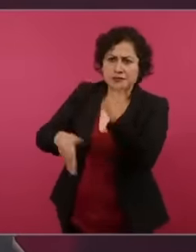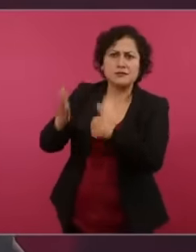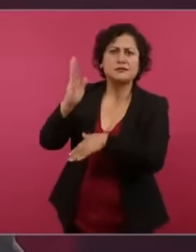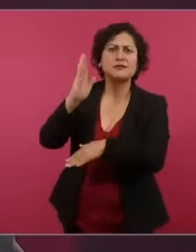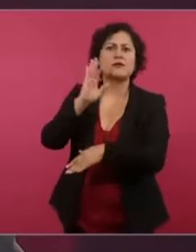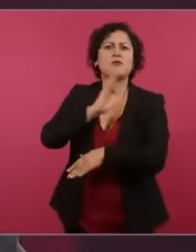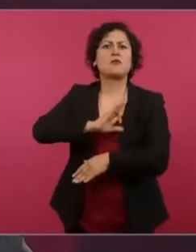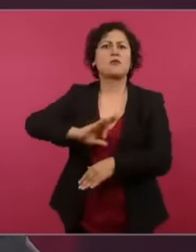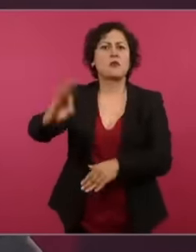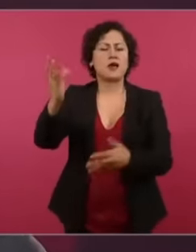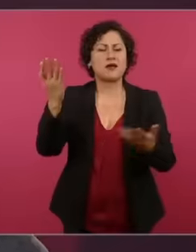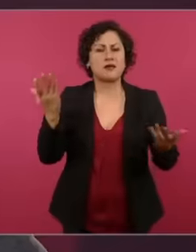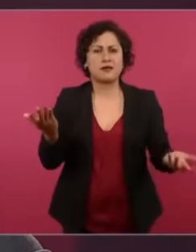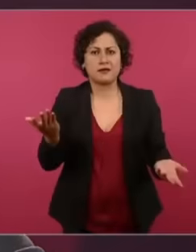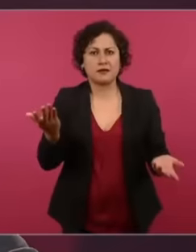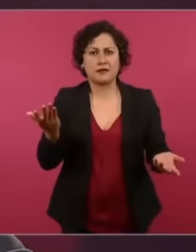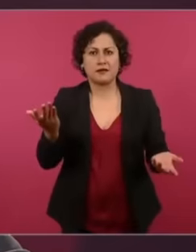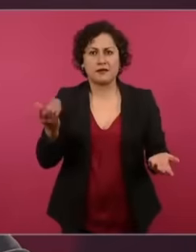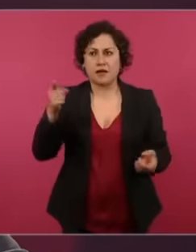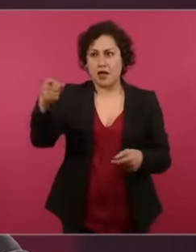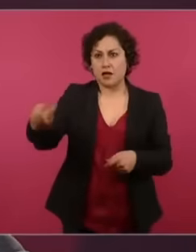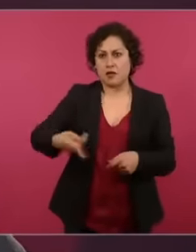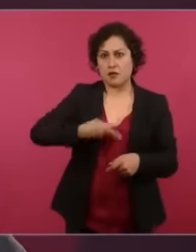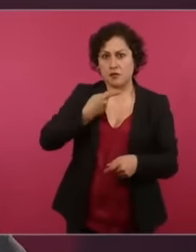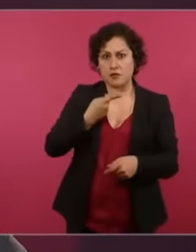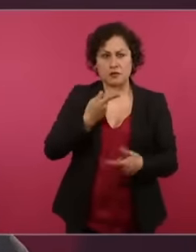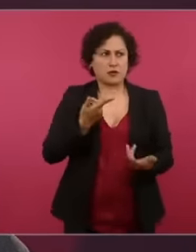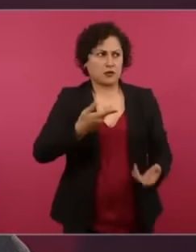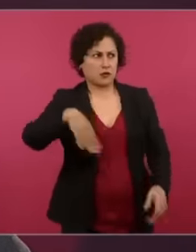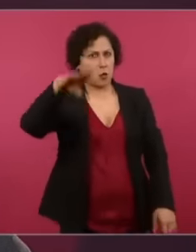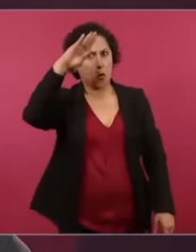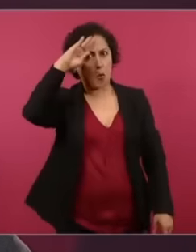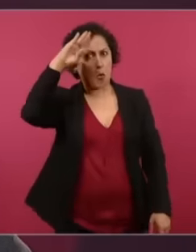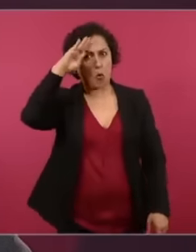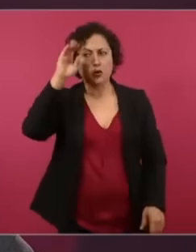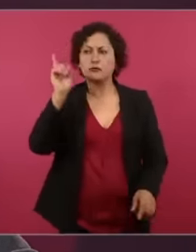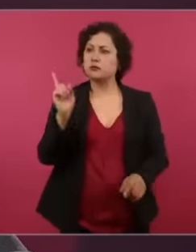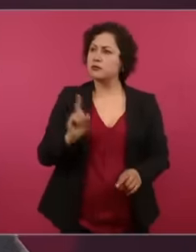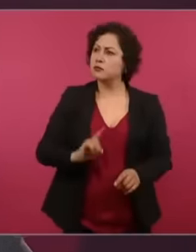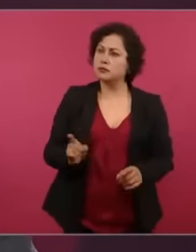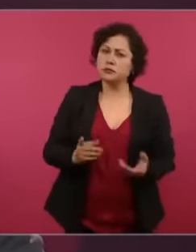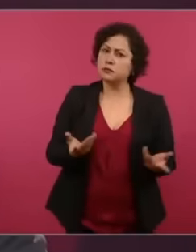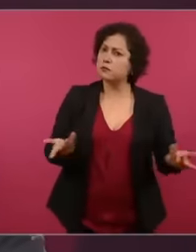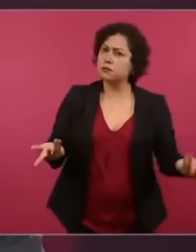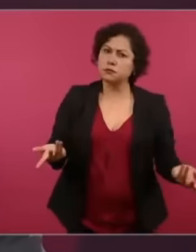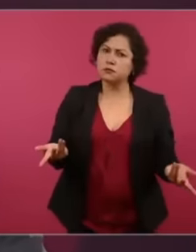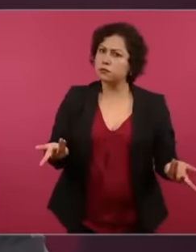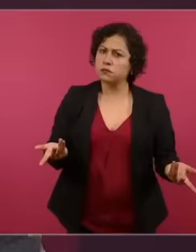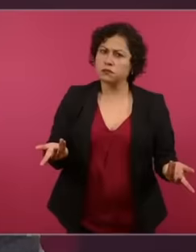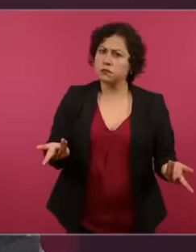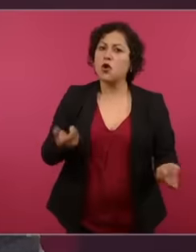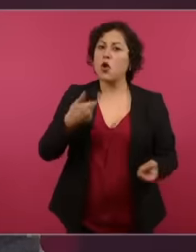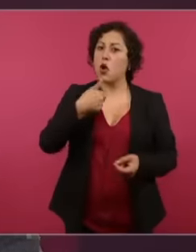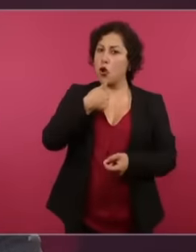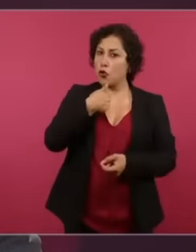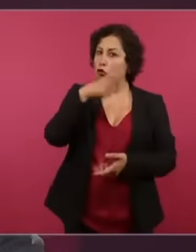and it doesn't seem like much to you, it doesn't seem like much to me, what they are allocating to the